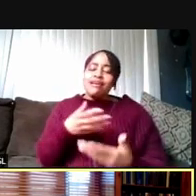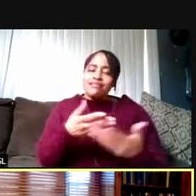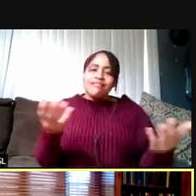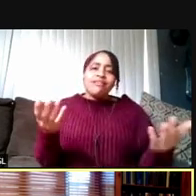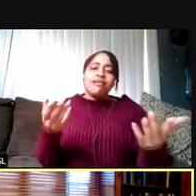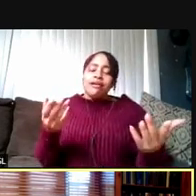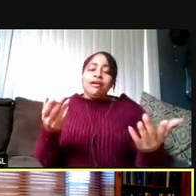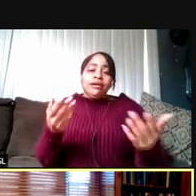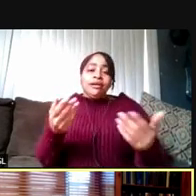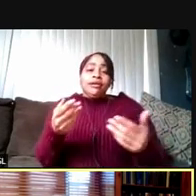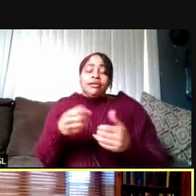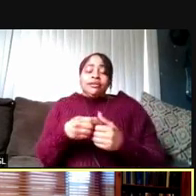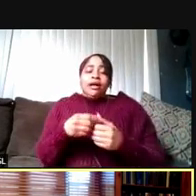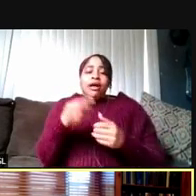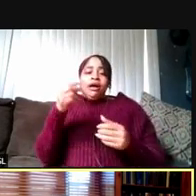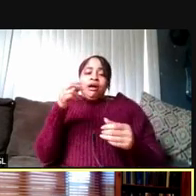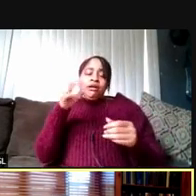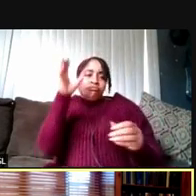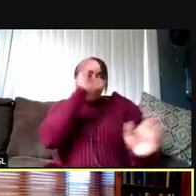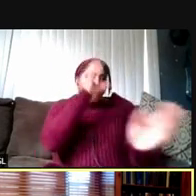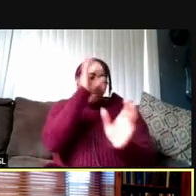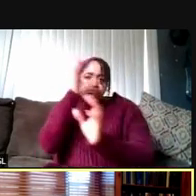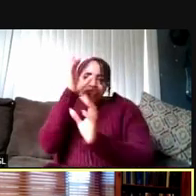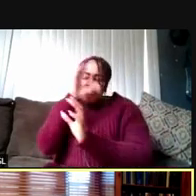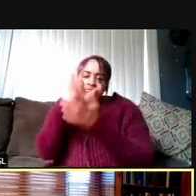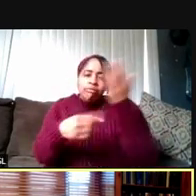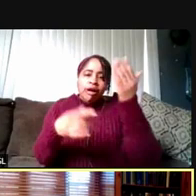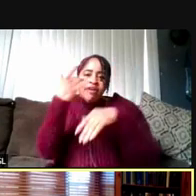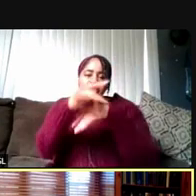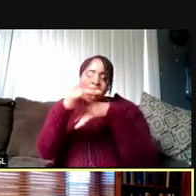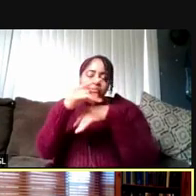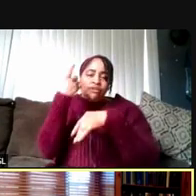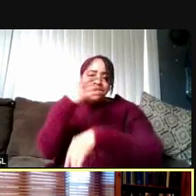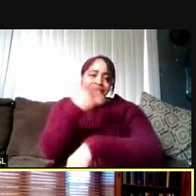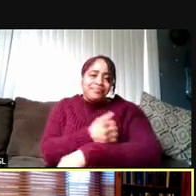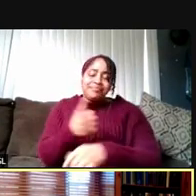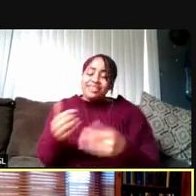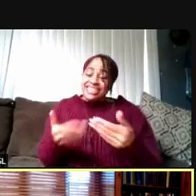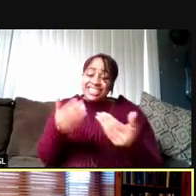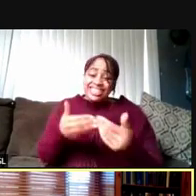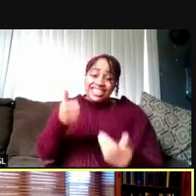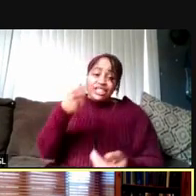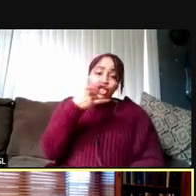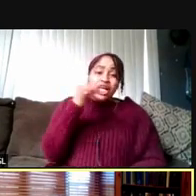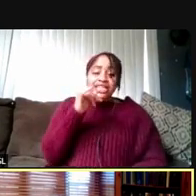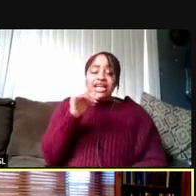to look widely for the availability of vaccine, the easiest seems to be pharmacies or the health department,